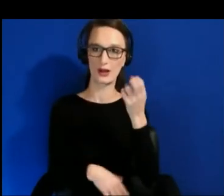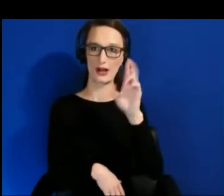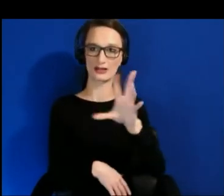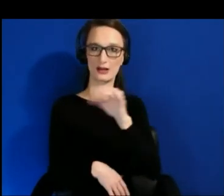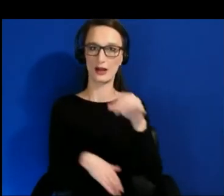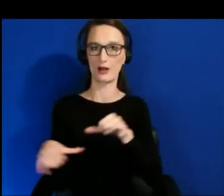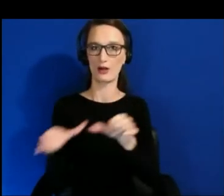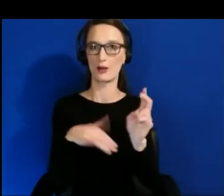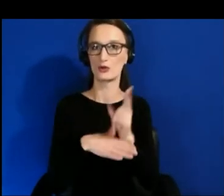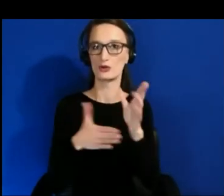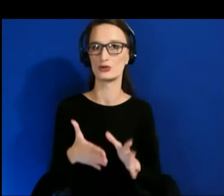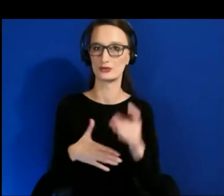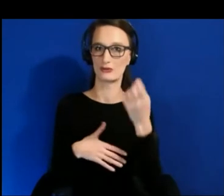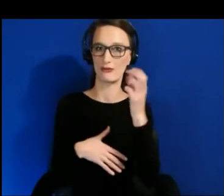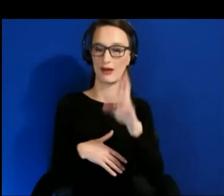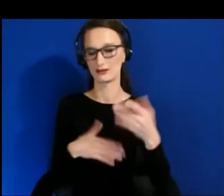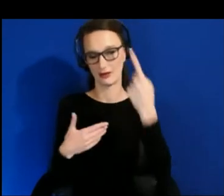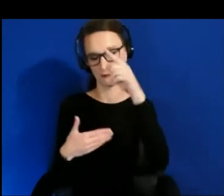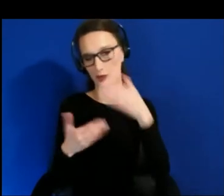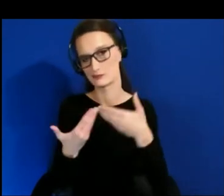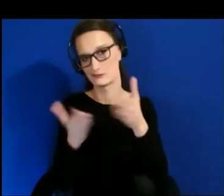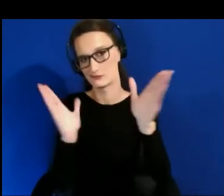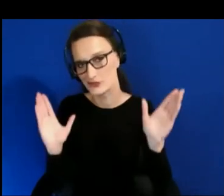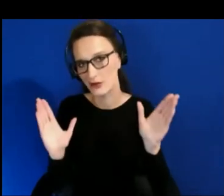the industry.